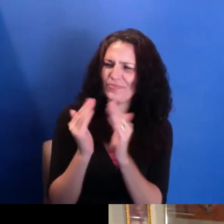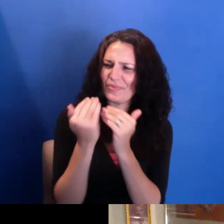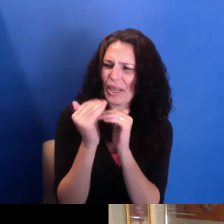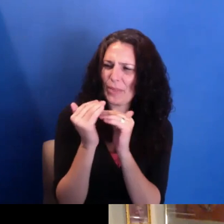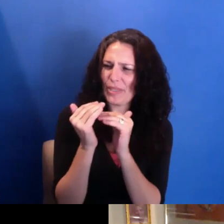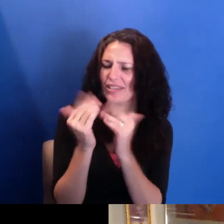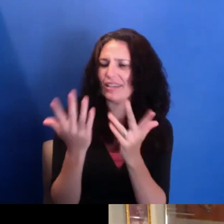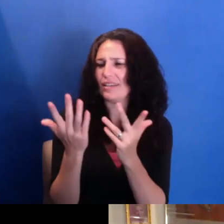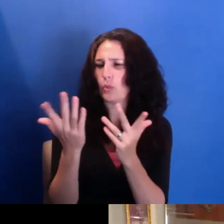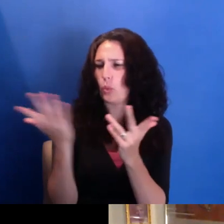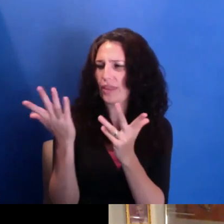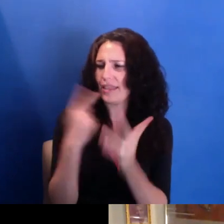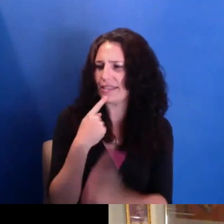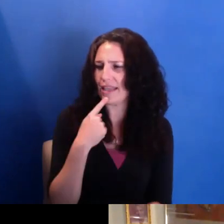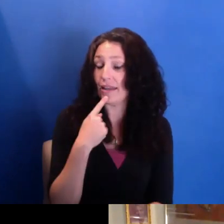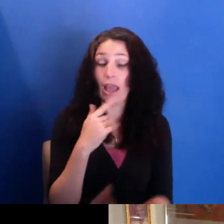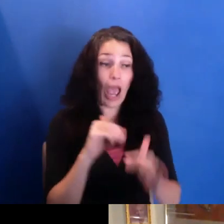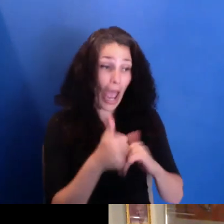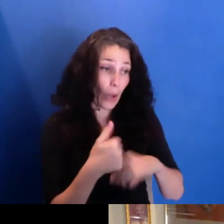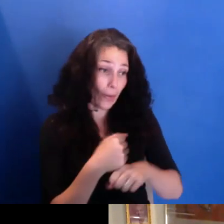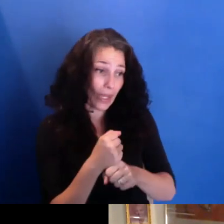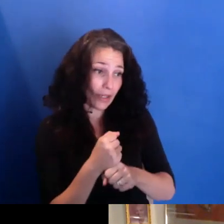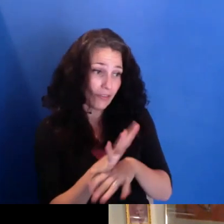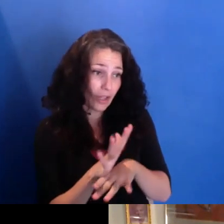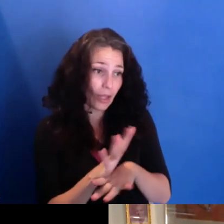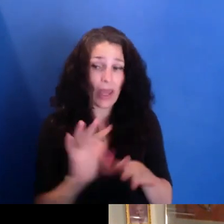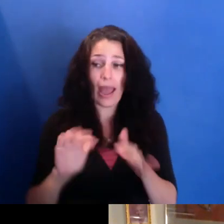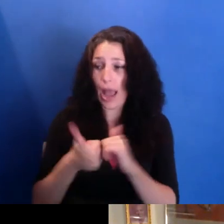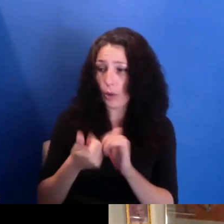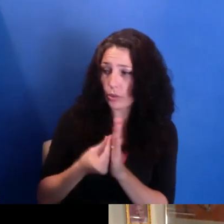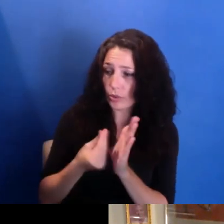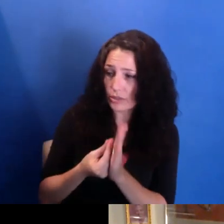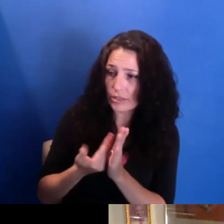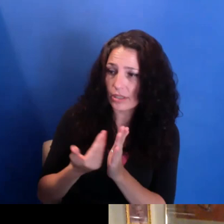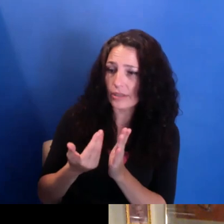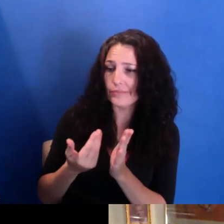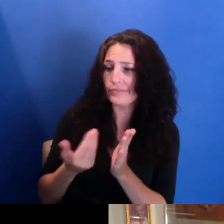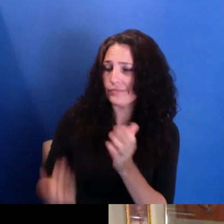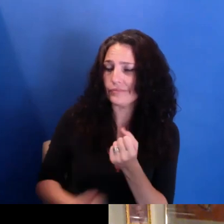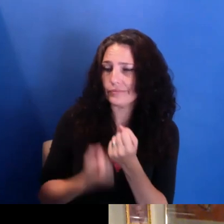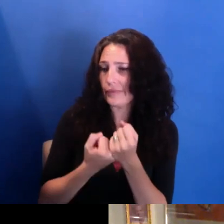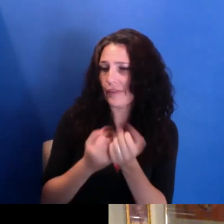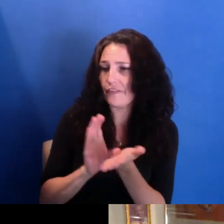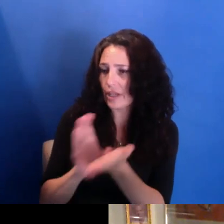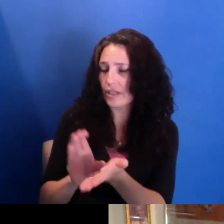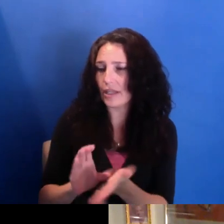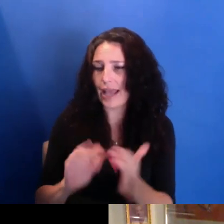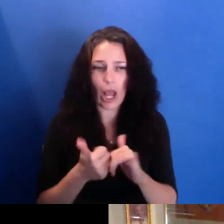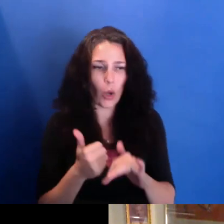and how you build a career that is-- can be sustained. And I'm curious, you know, with you having this--